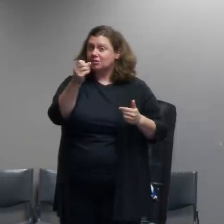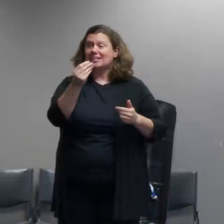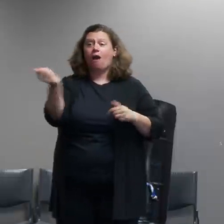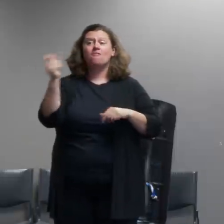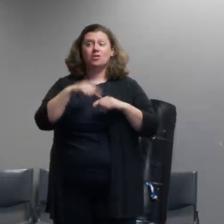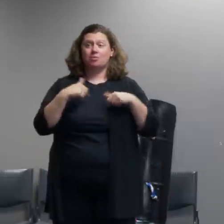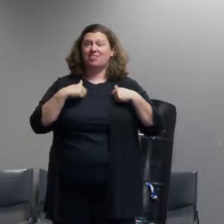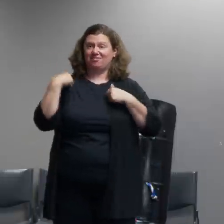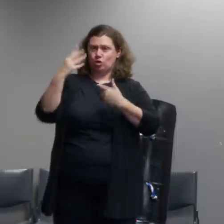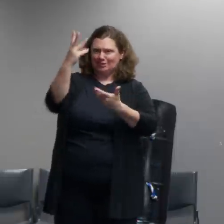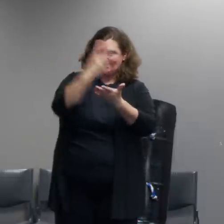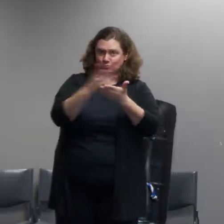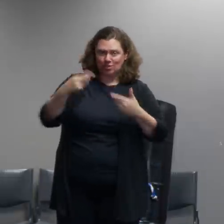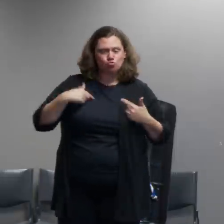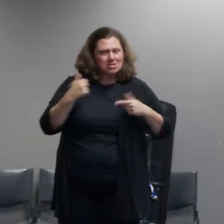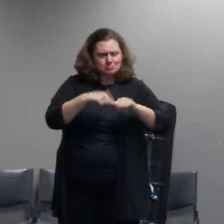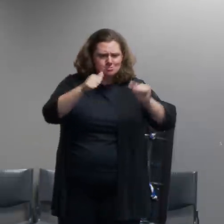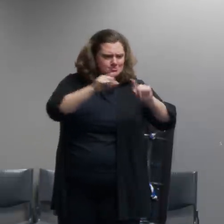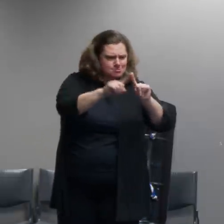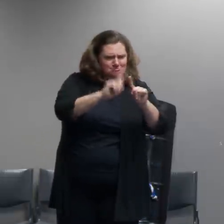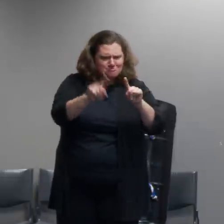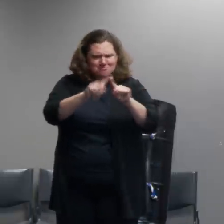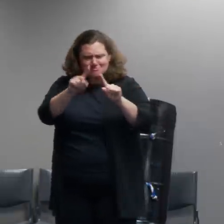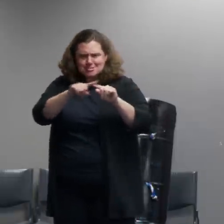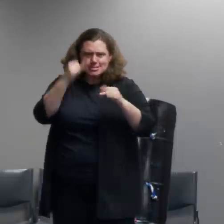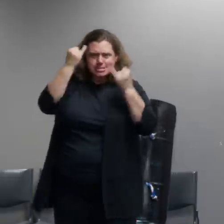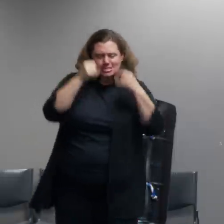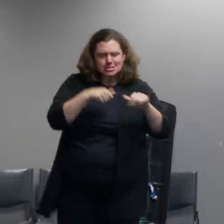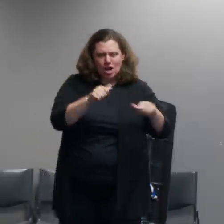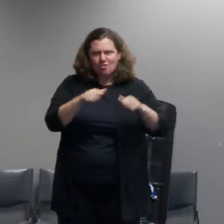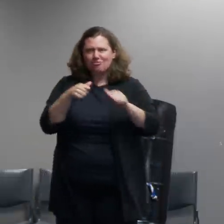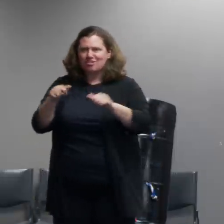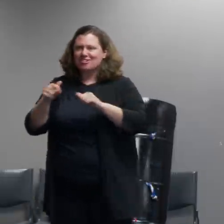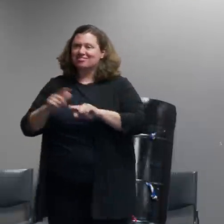and in some cases where you know we've had these very large